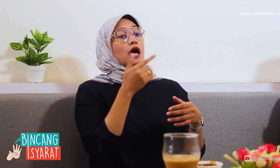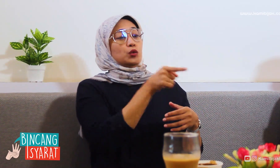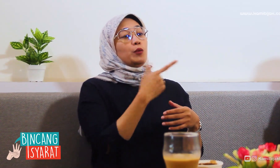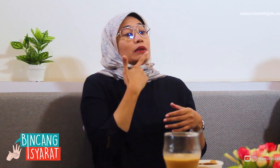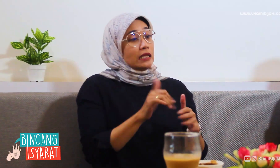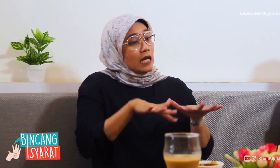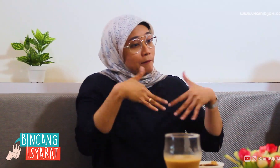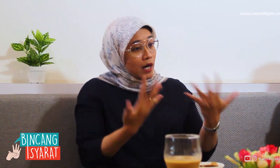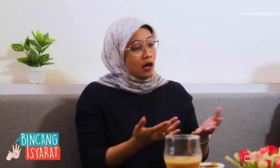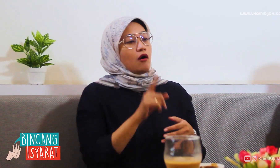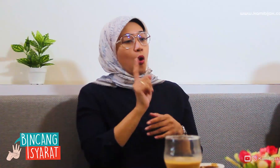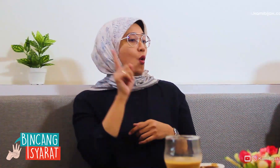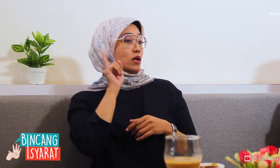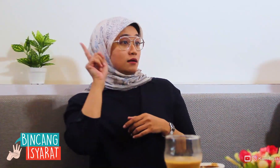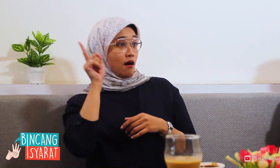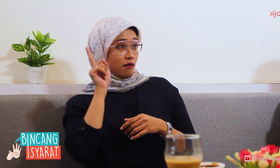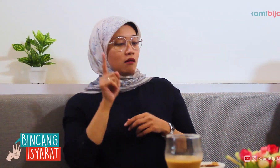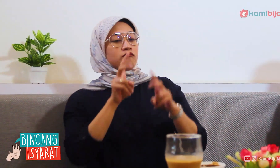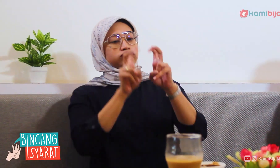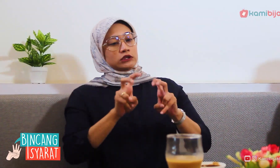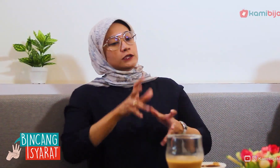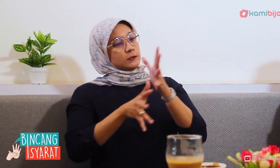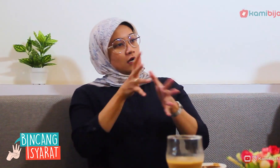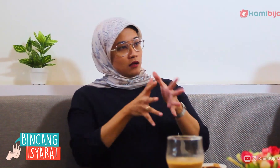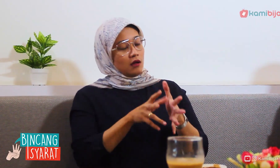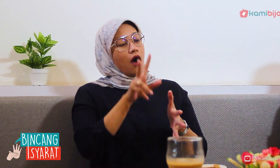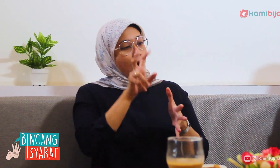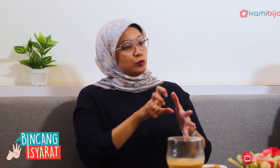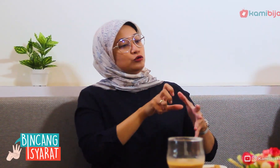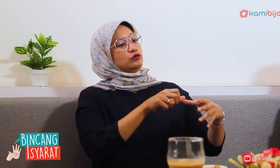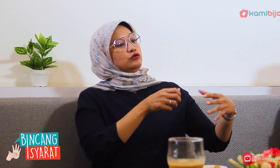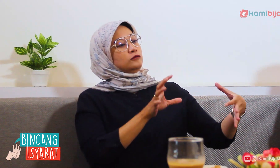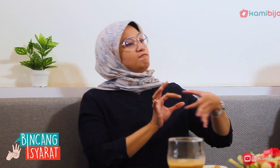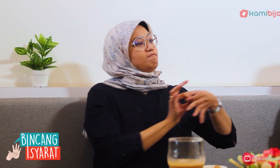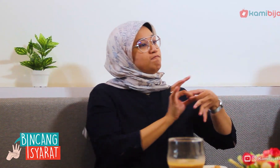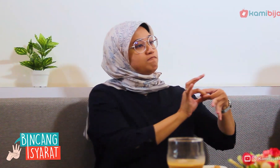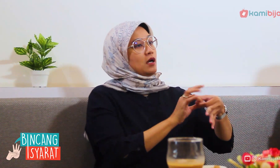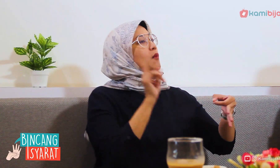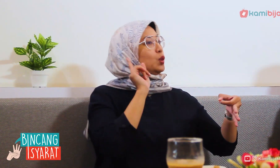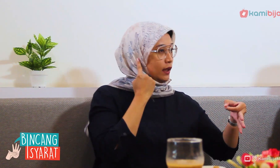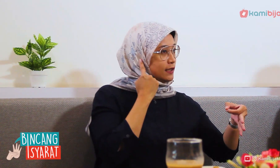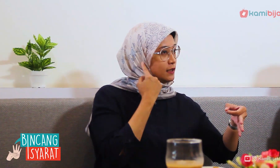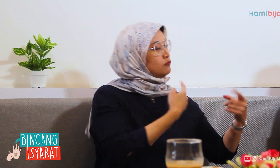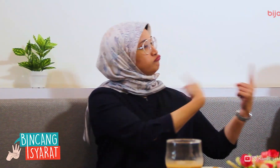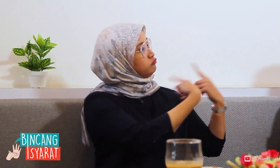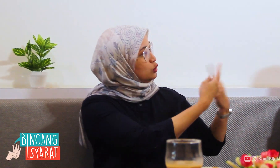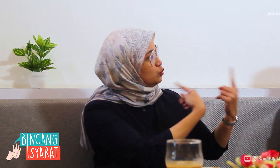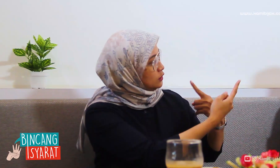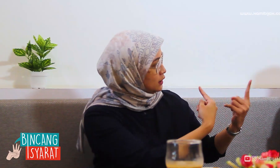Hearing person friends must be with Deaf Friends to learn sign language linguistics to discuss,